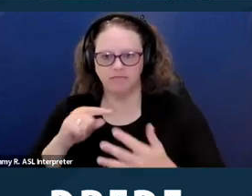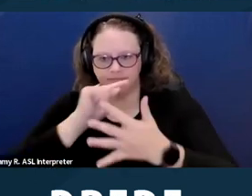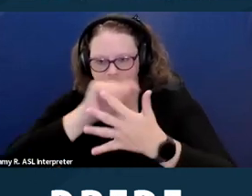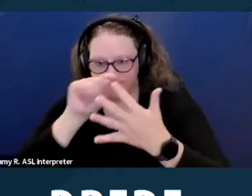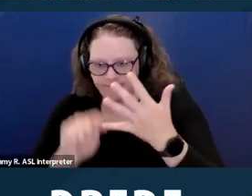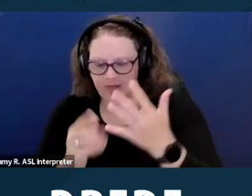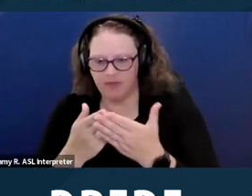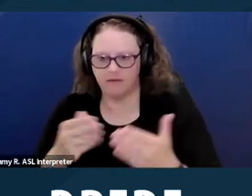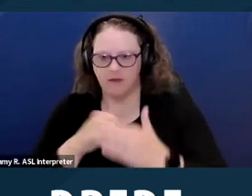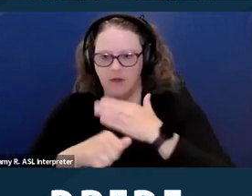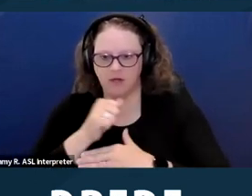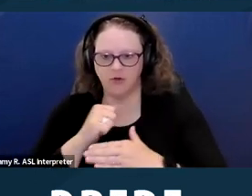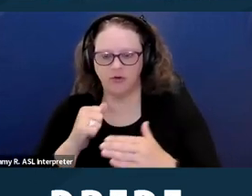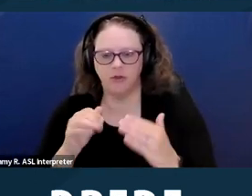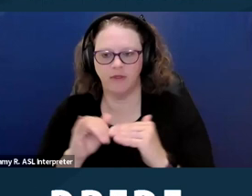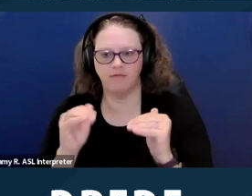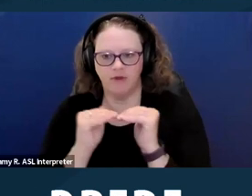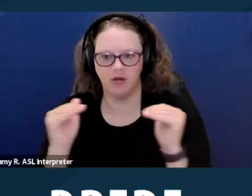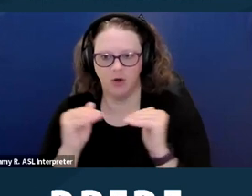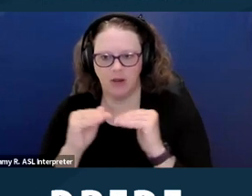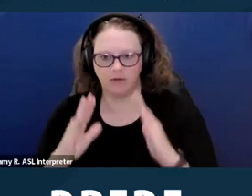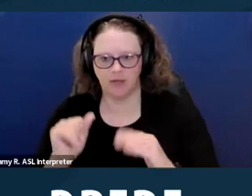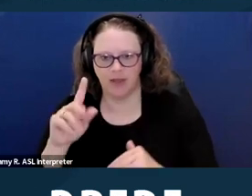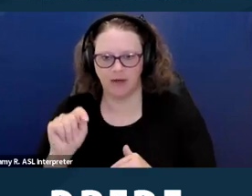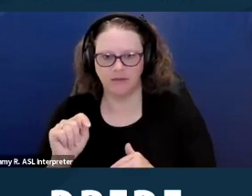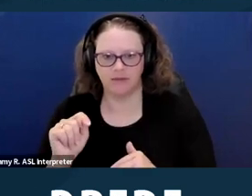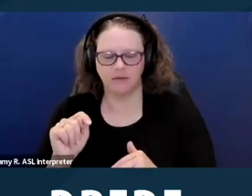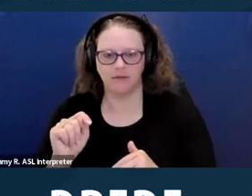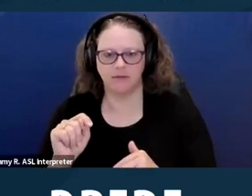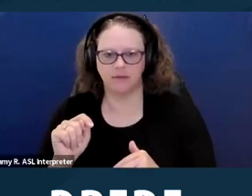under the Fair Housing Act is the landlord is allowed